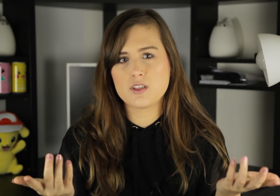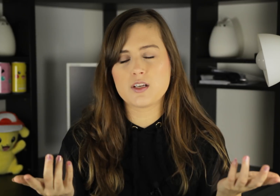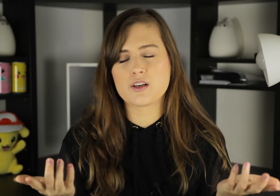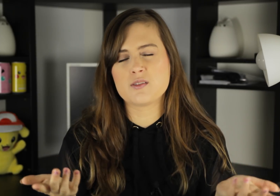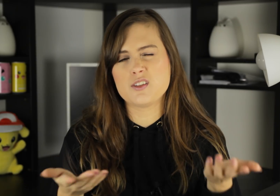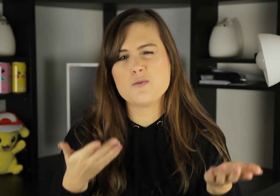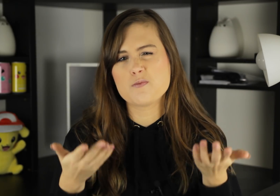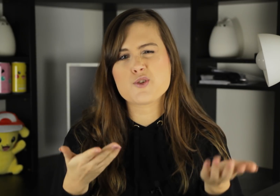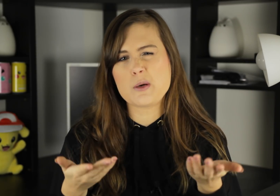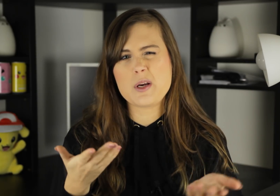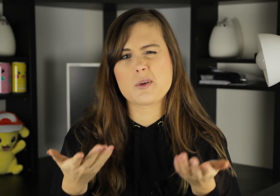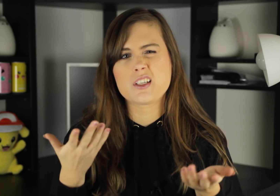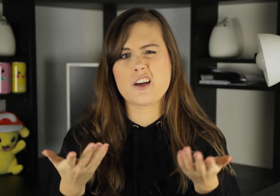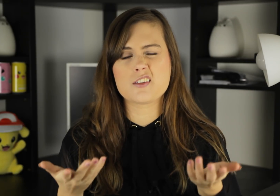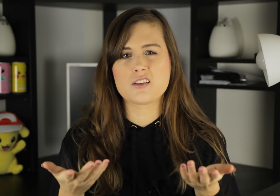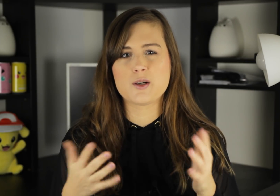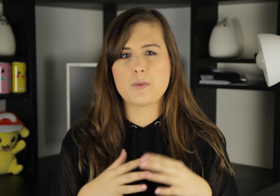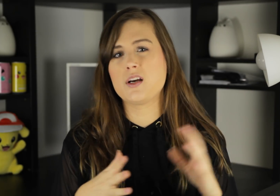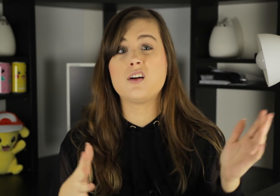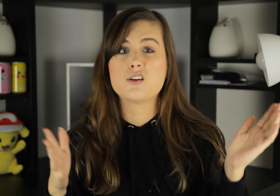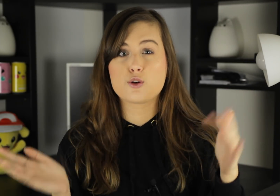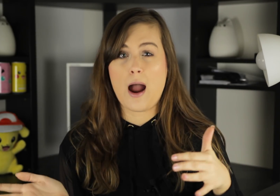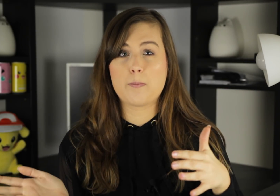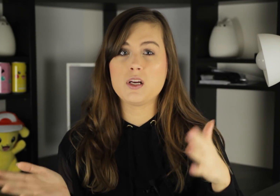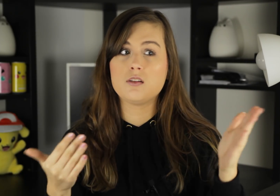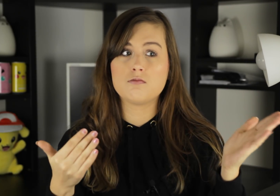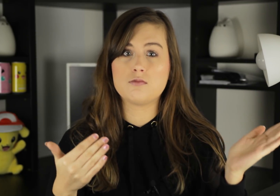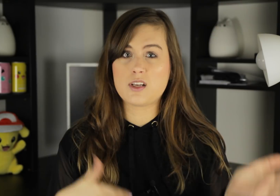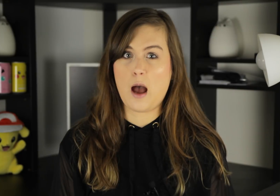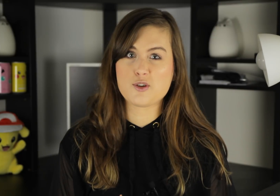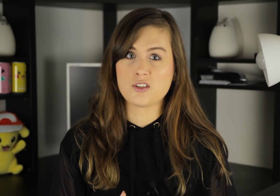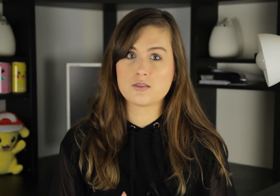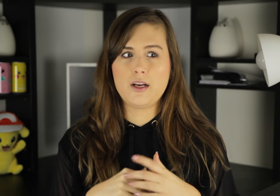You could... should be able to guess a little bit. Crappy captions.